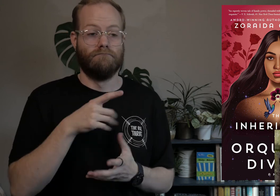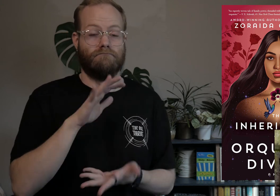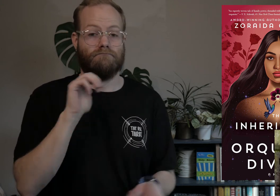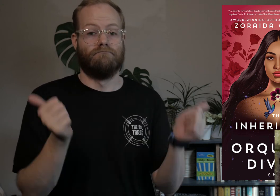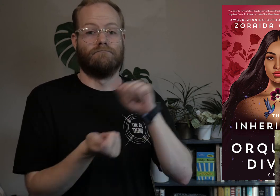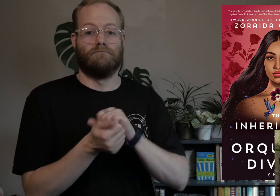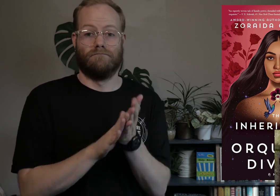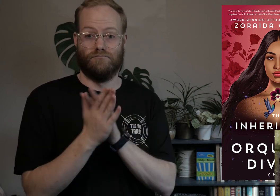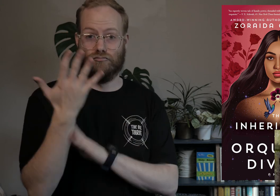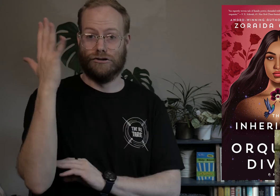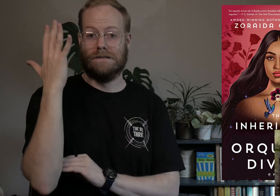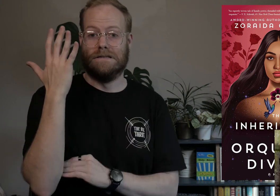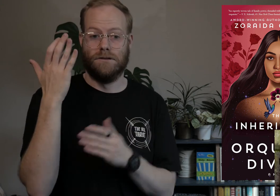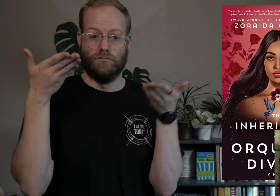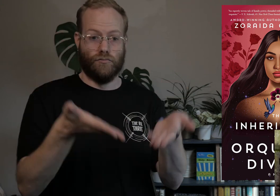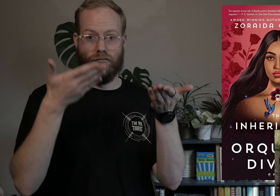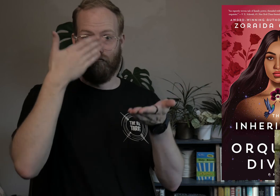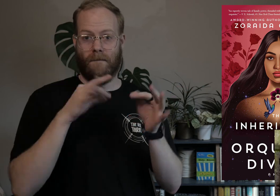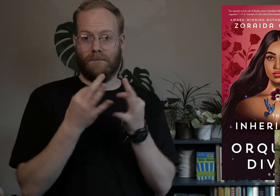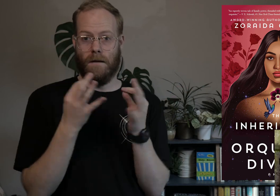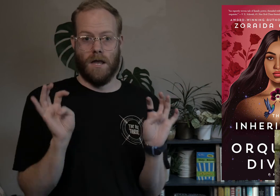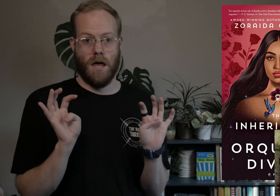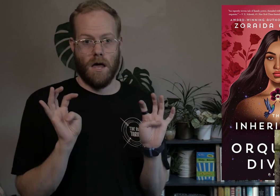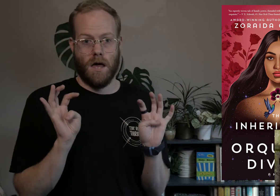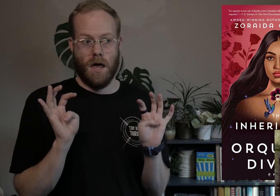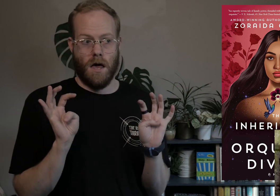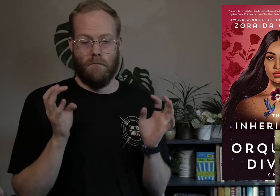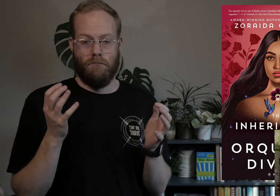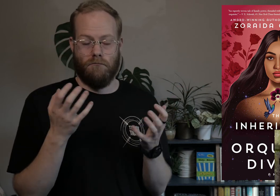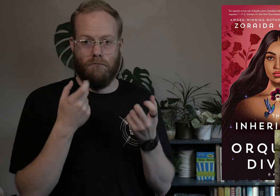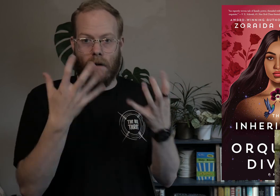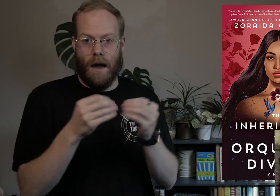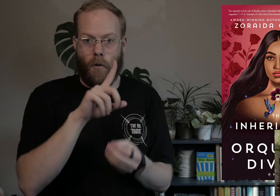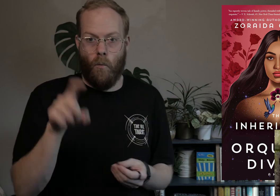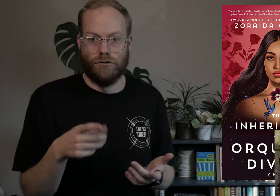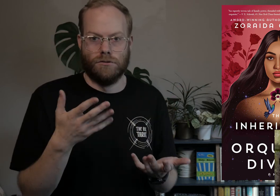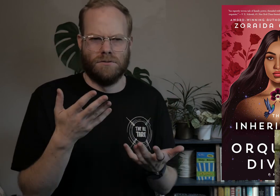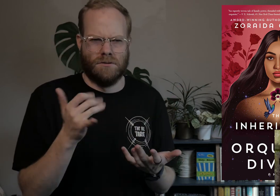She transforms into a tree right in front of the family’s eyes, leaving many more questions behind.